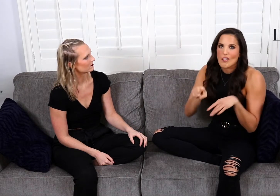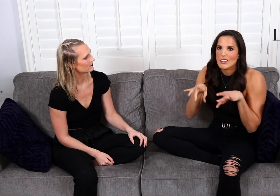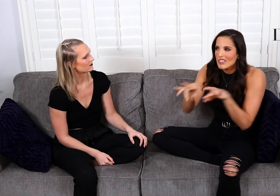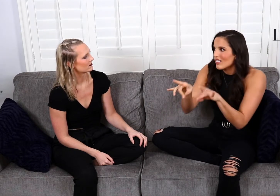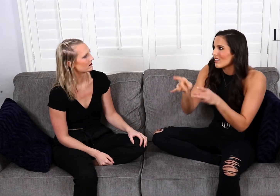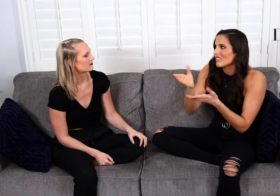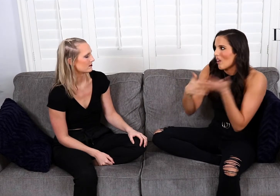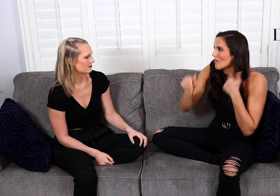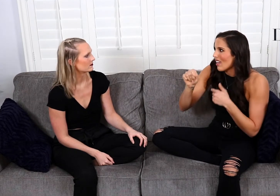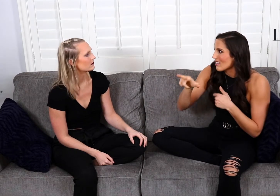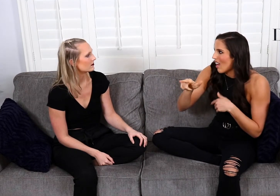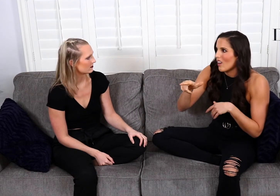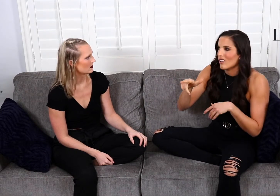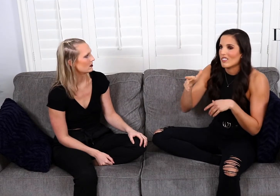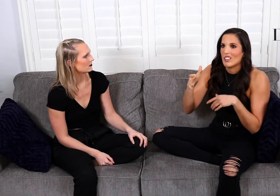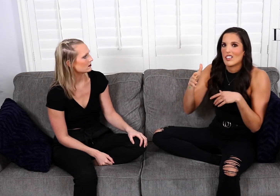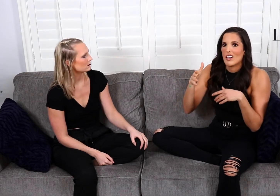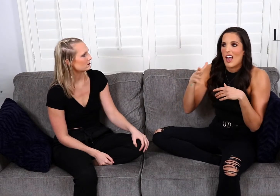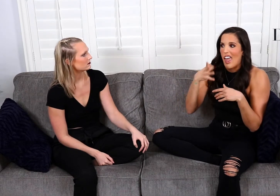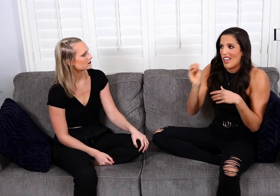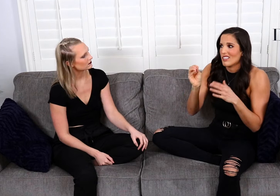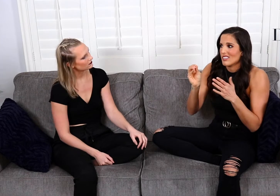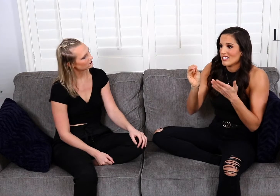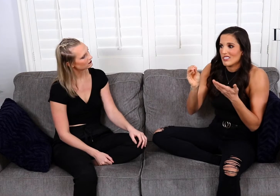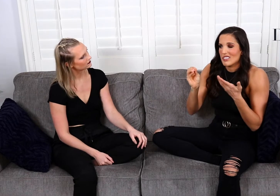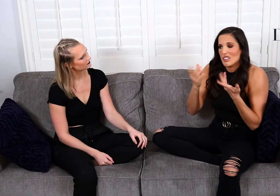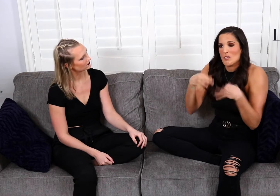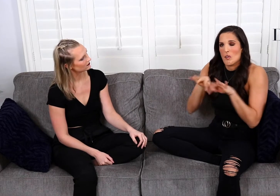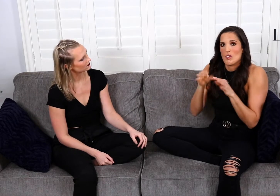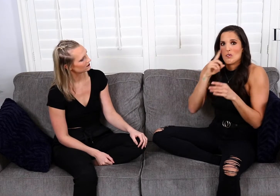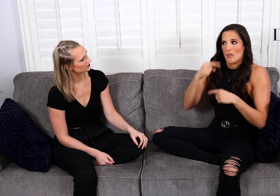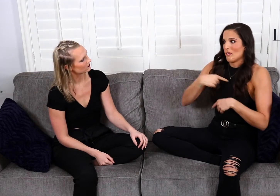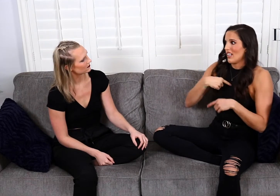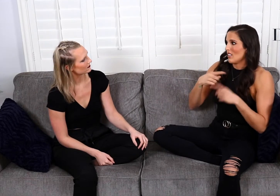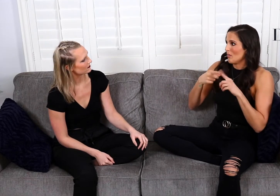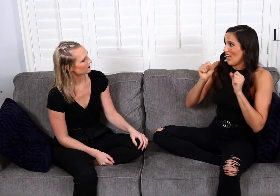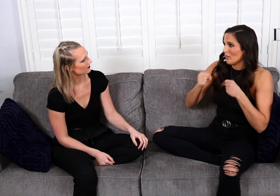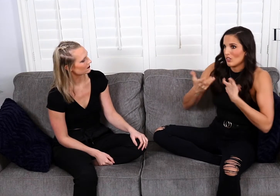they have to learn Sign Language. And it's important for me